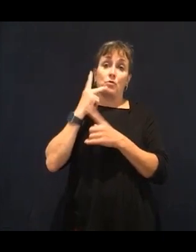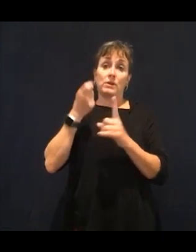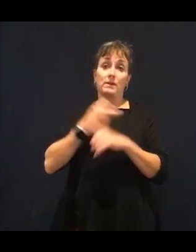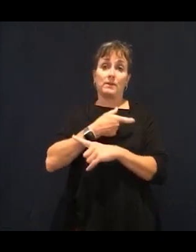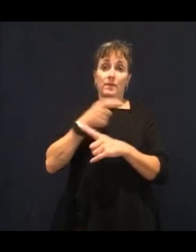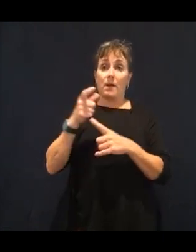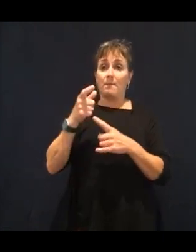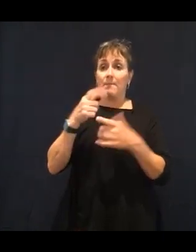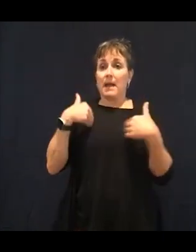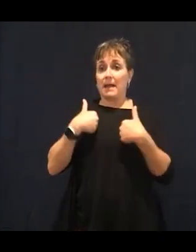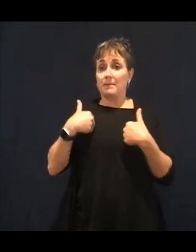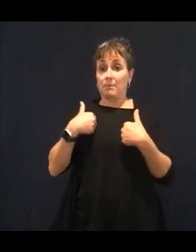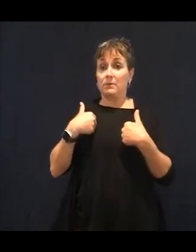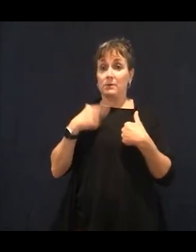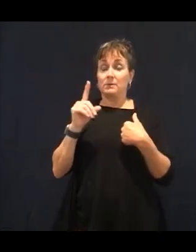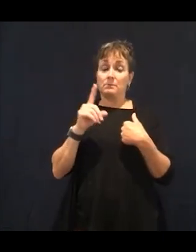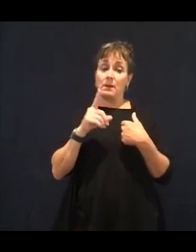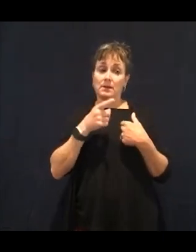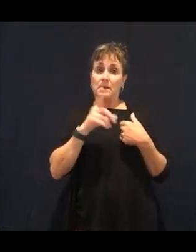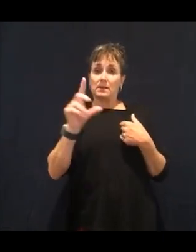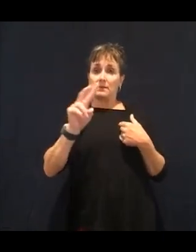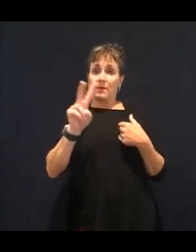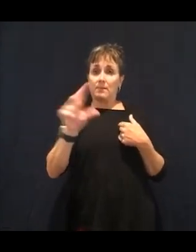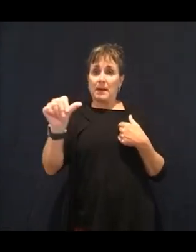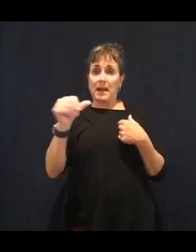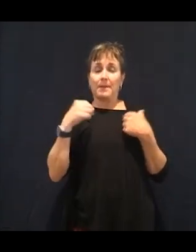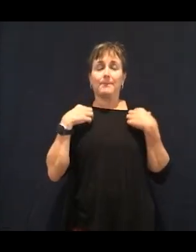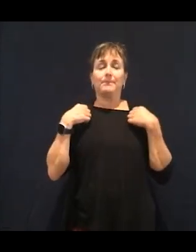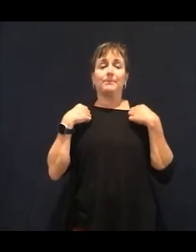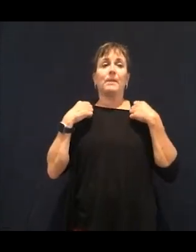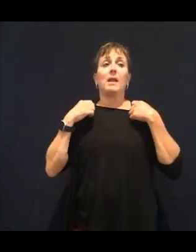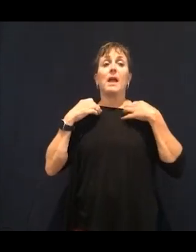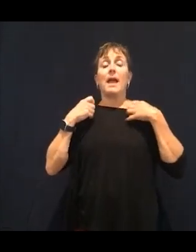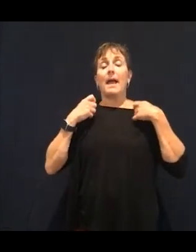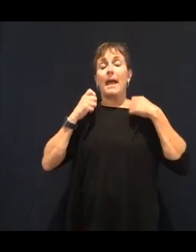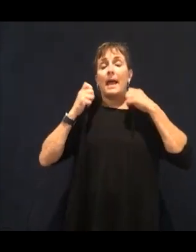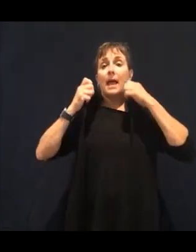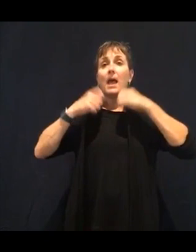our parents ate a lot of liver and onions. But I mean, today, trying